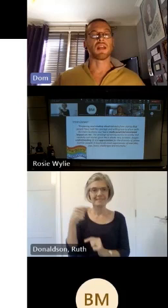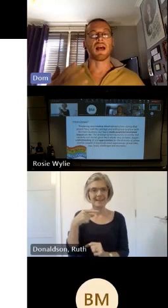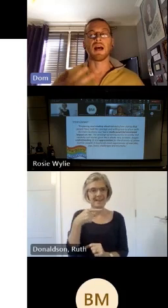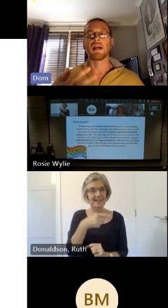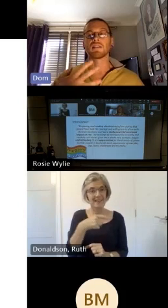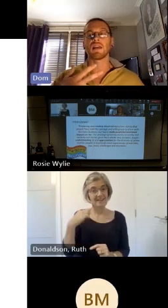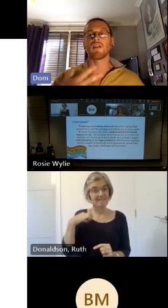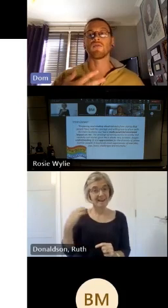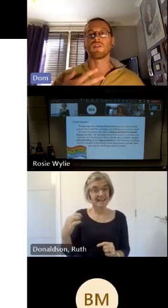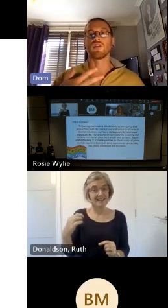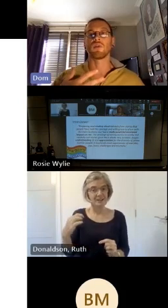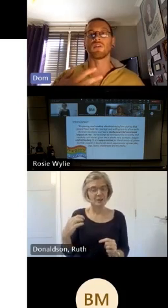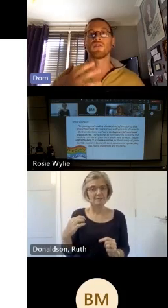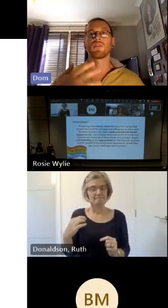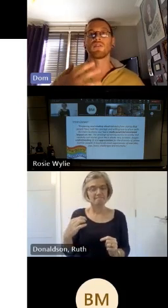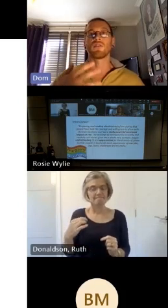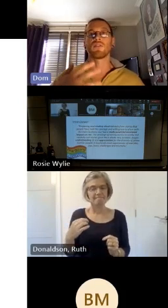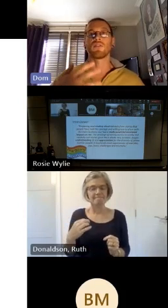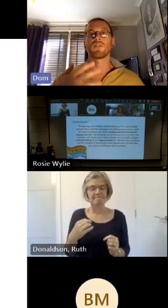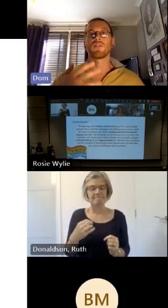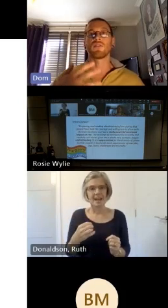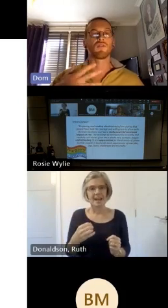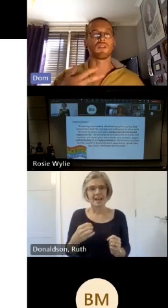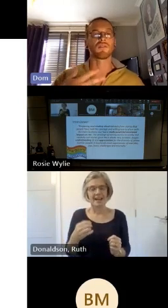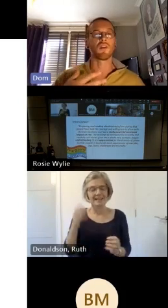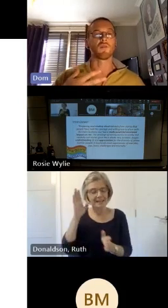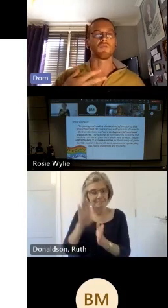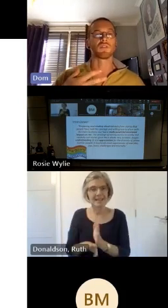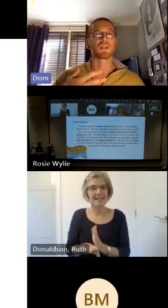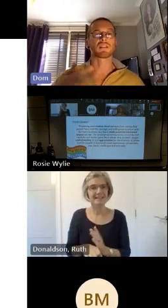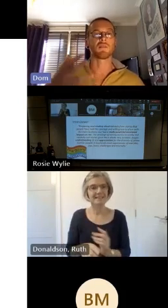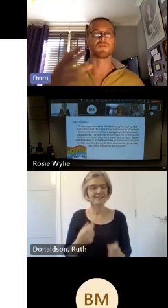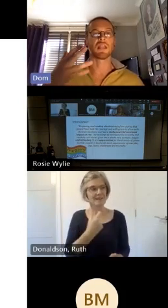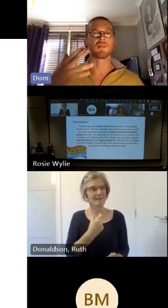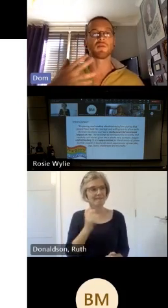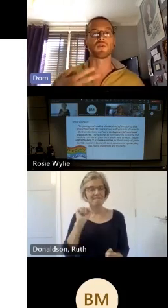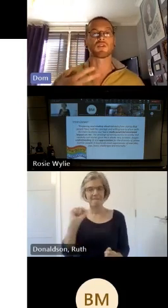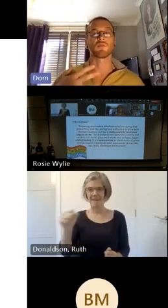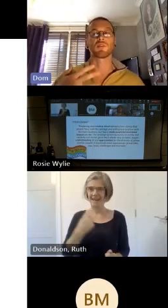and had that real had their own identity reaffirmed that sometimes put you in a